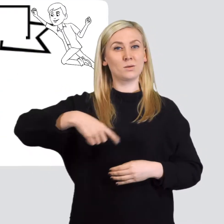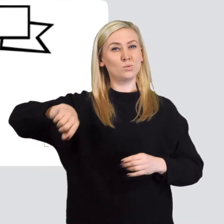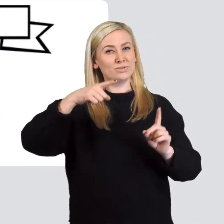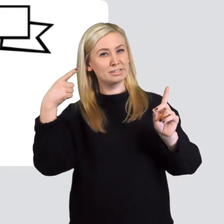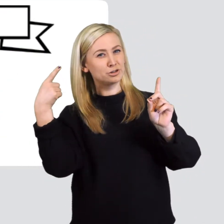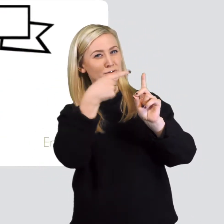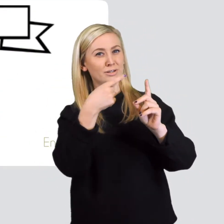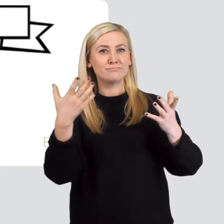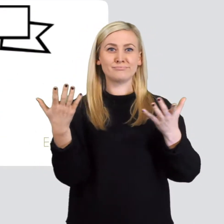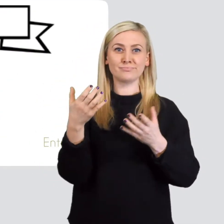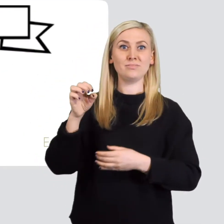OUR AIMS